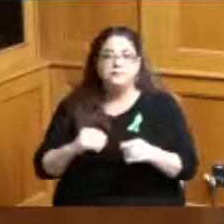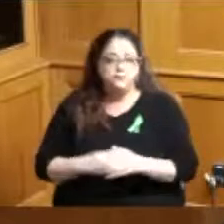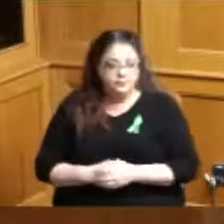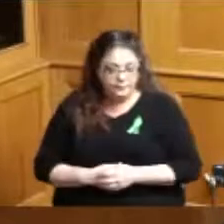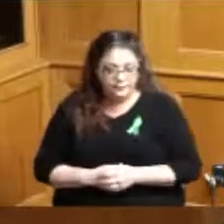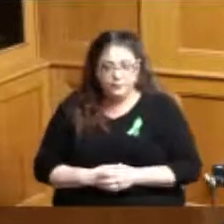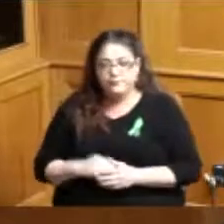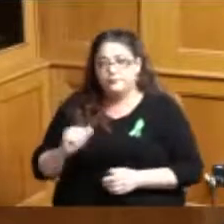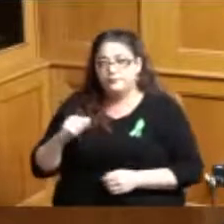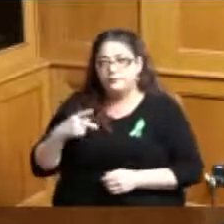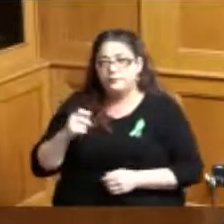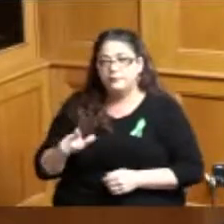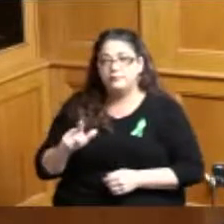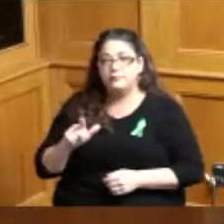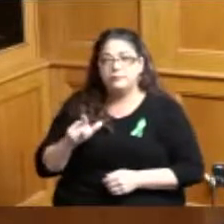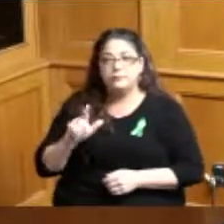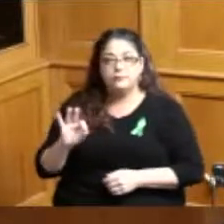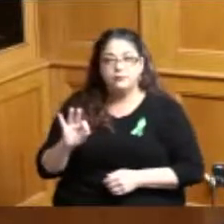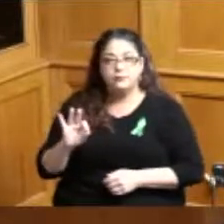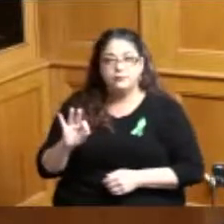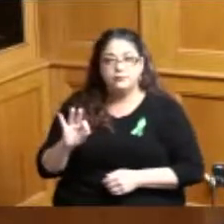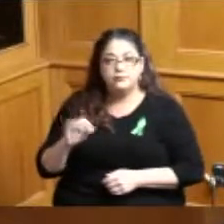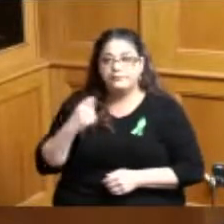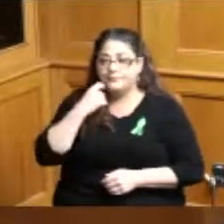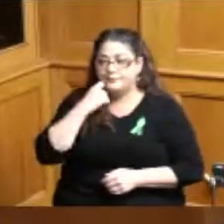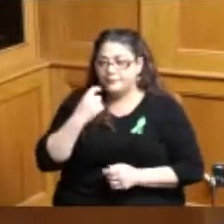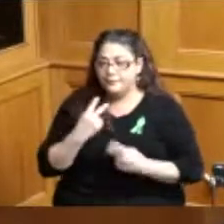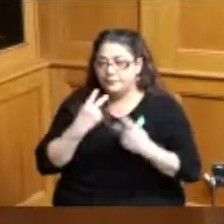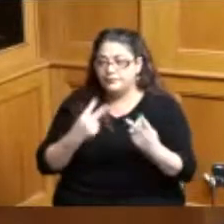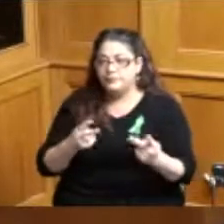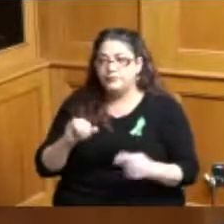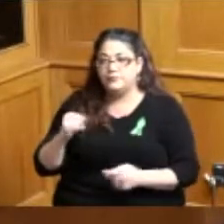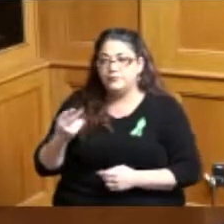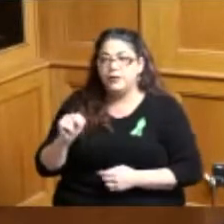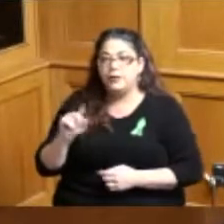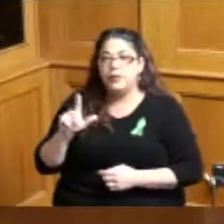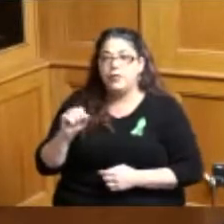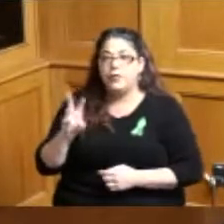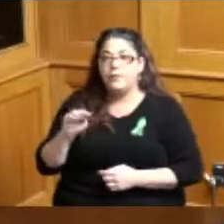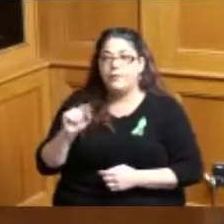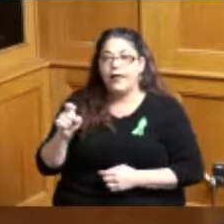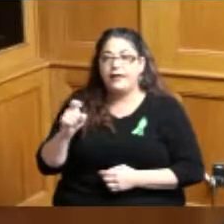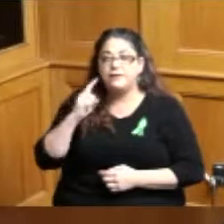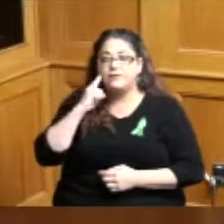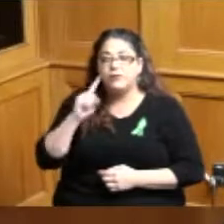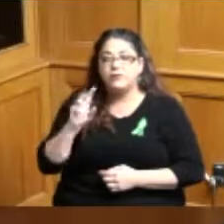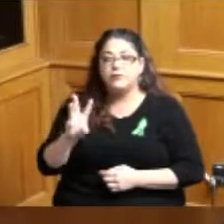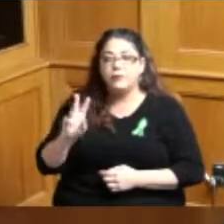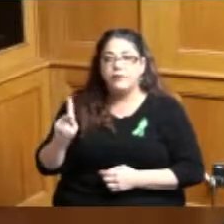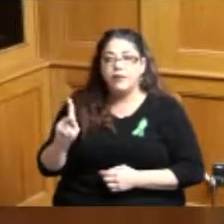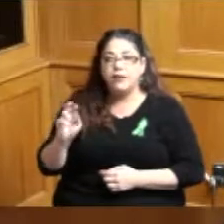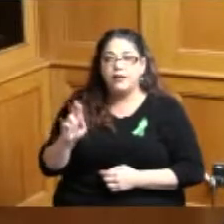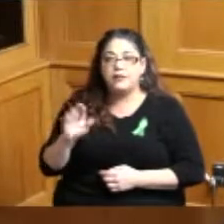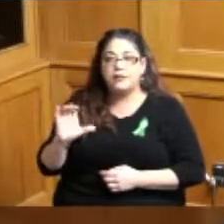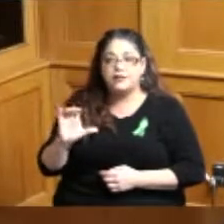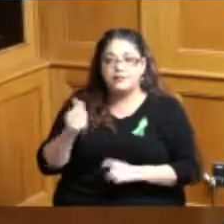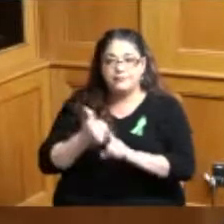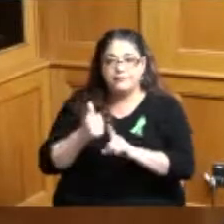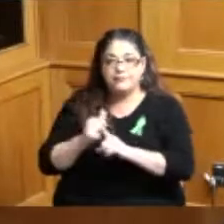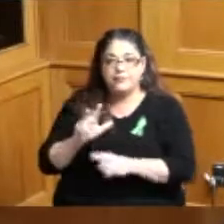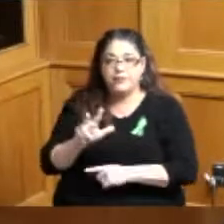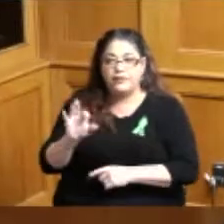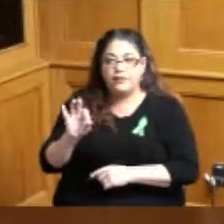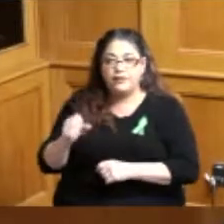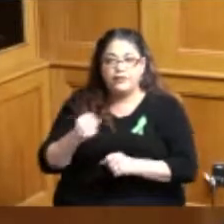April the 29th I was able to visit John Lomax for WKRC who had 39 years of service to this community